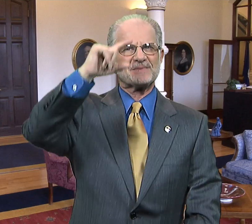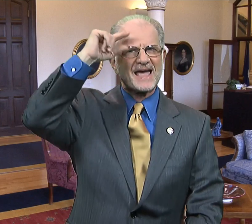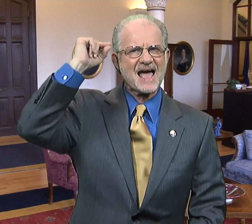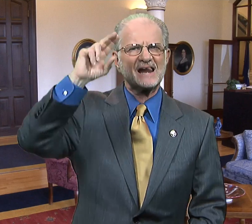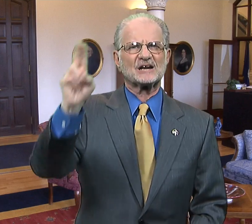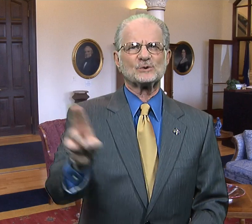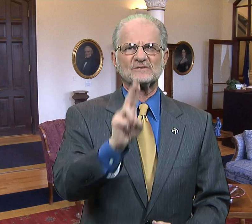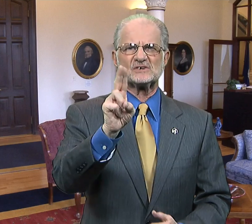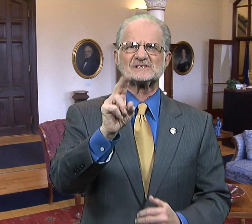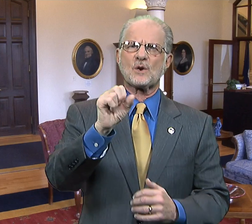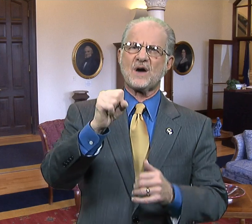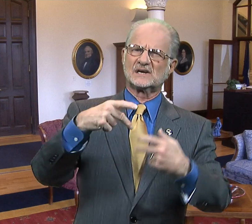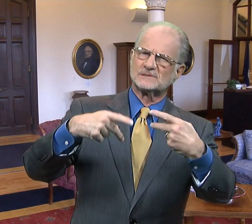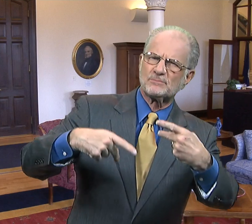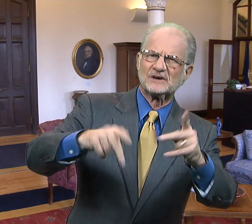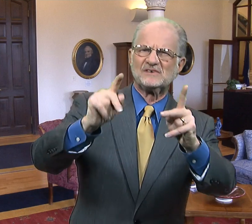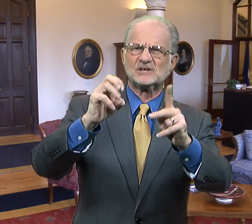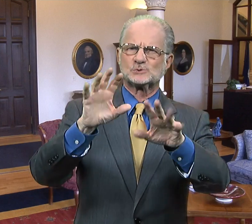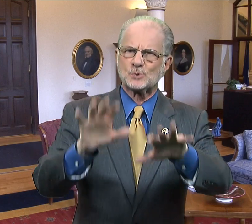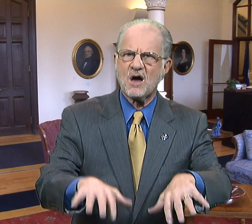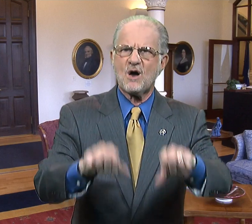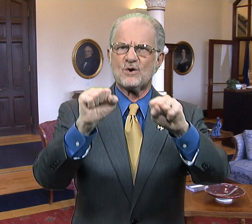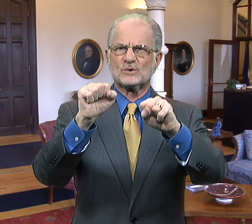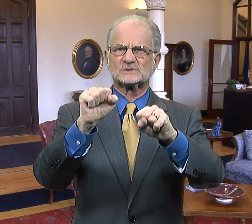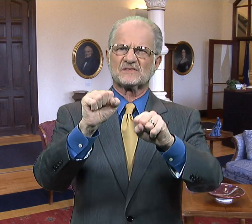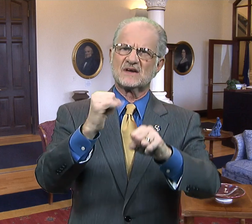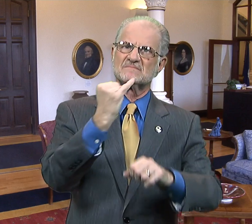Gallaudet University was privileged to host